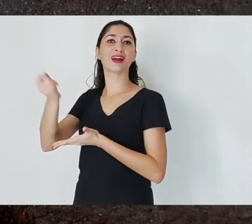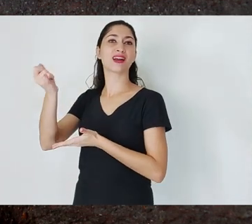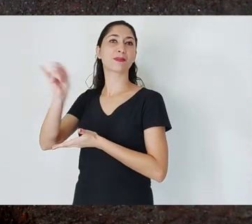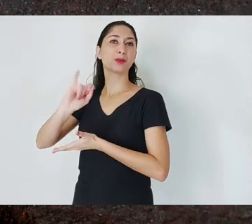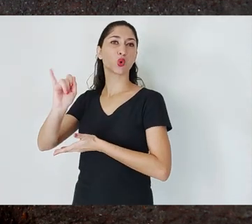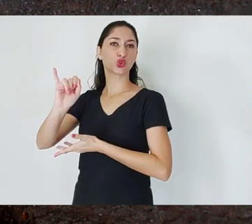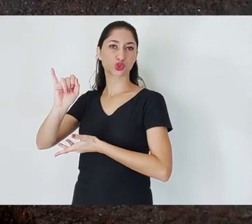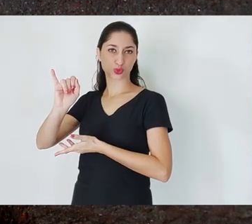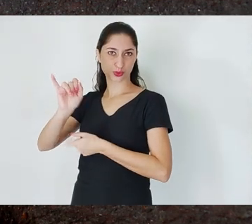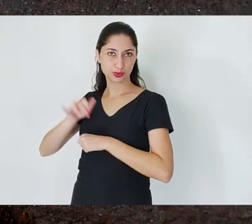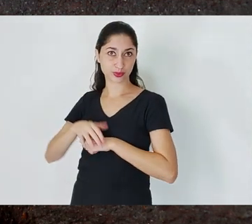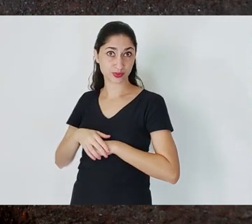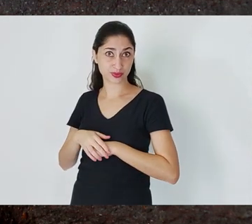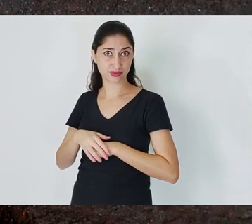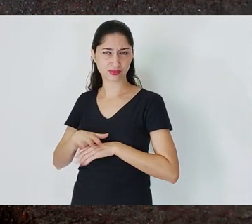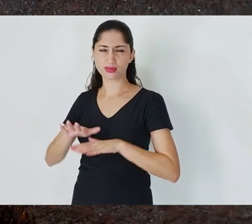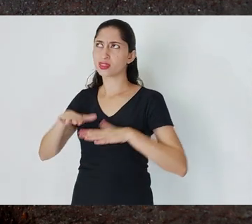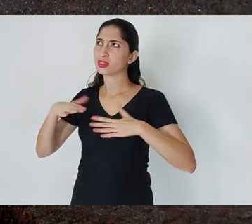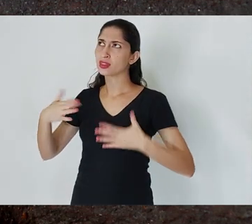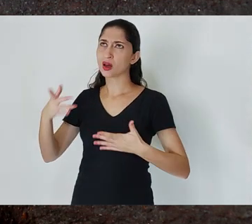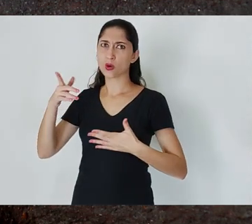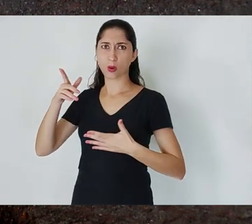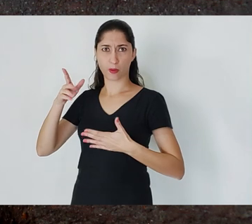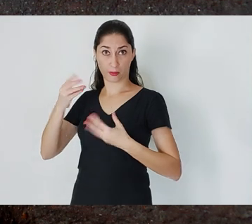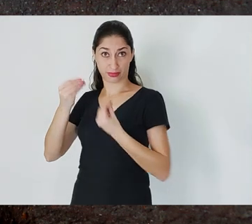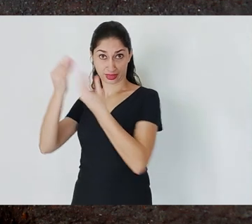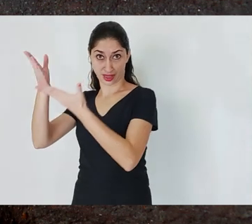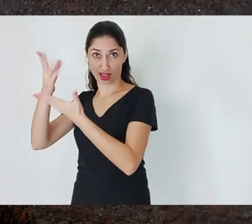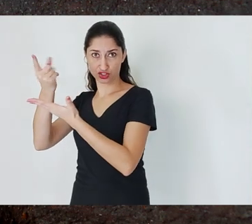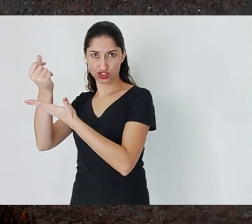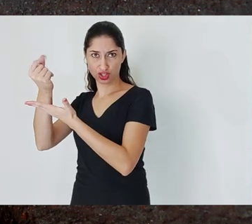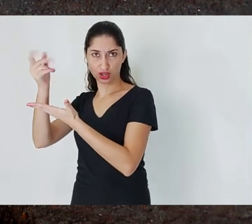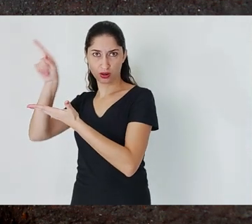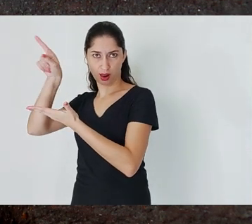When news about the Derrama arrives in Minas